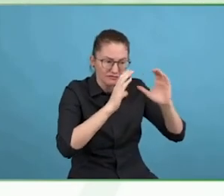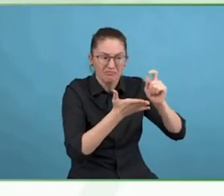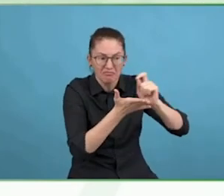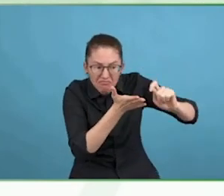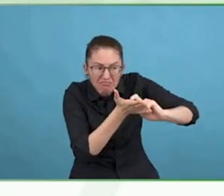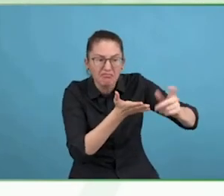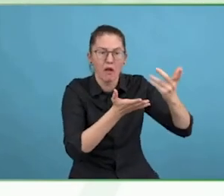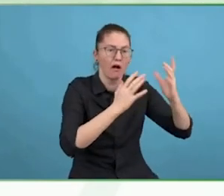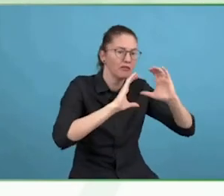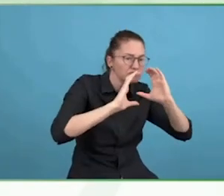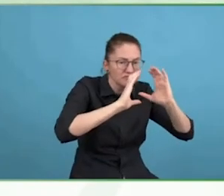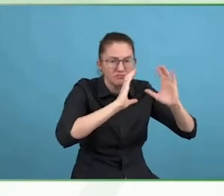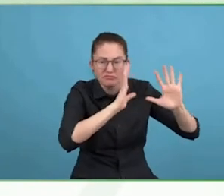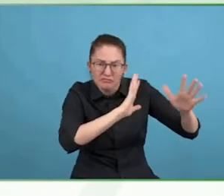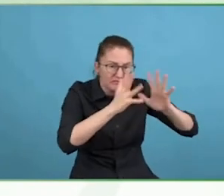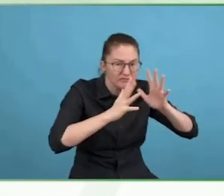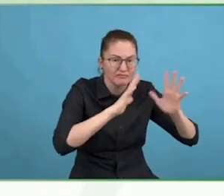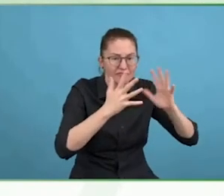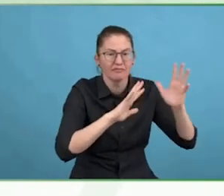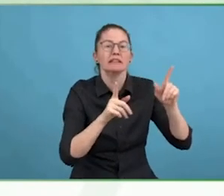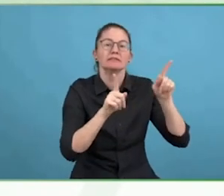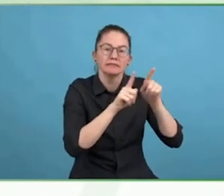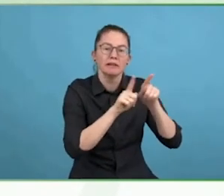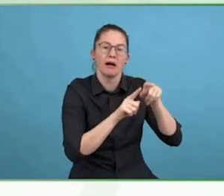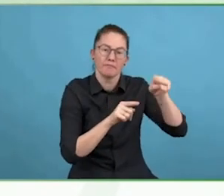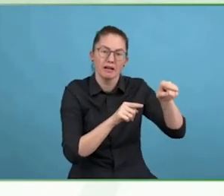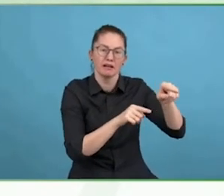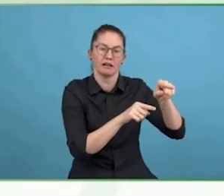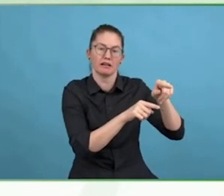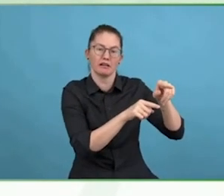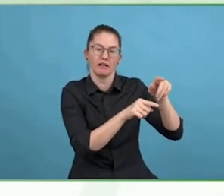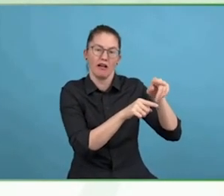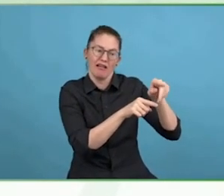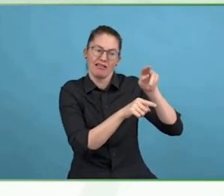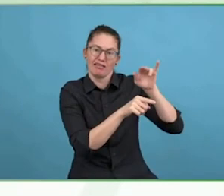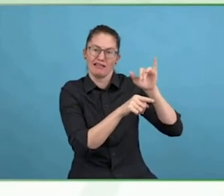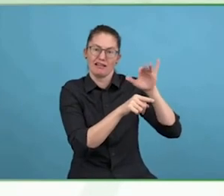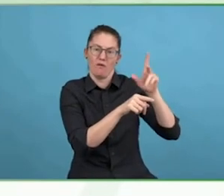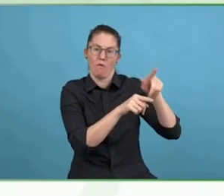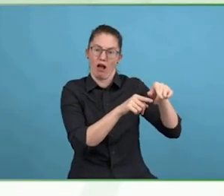end of everyday, staff are excited to write a synopsis on what Nick